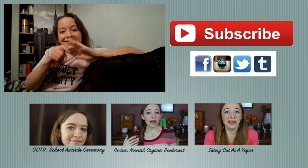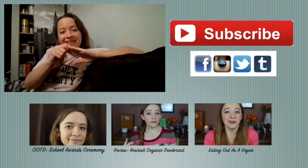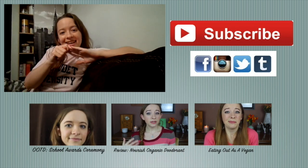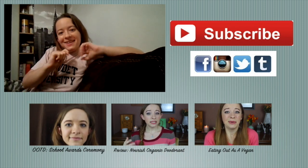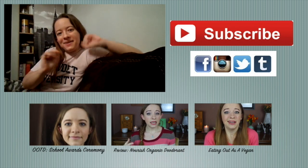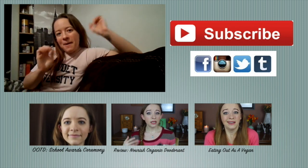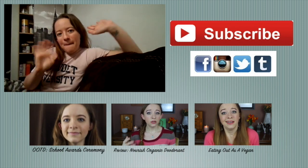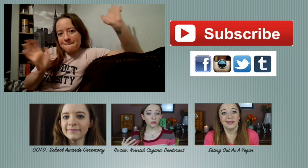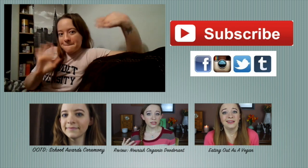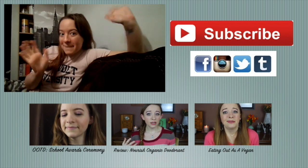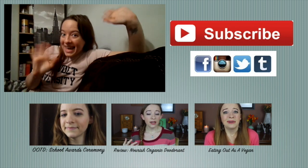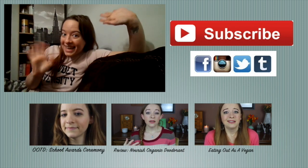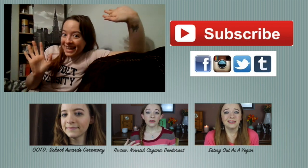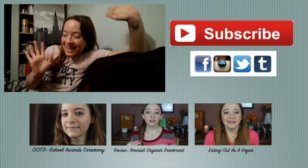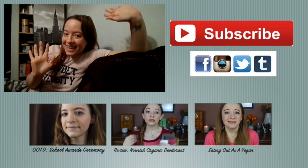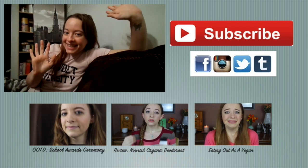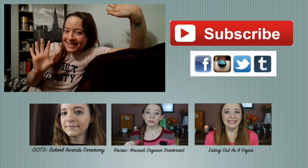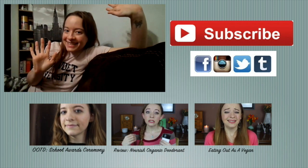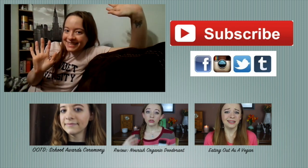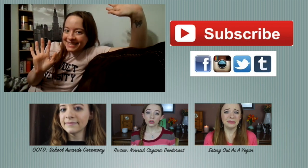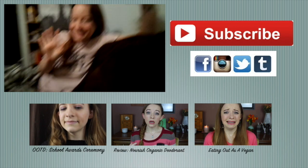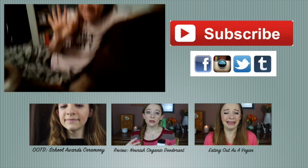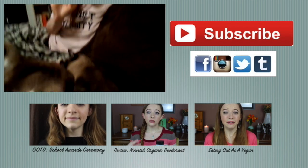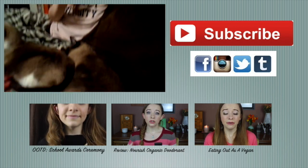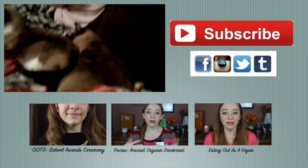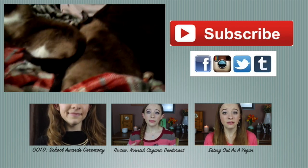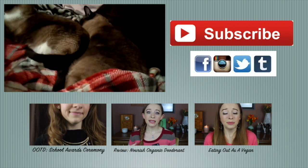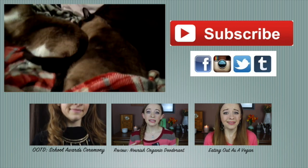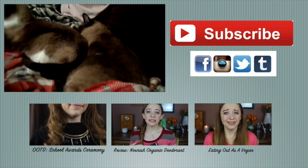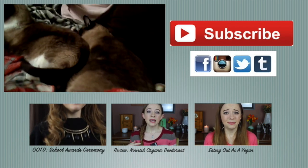in the next video. BYE!